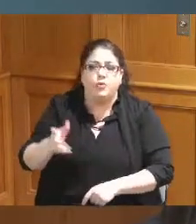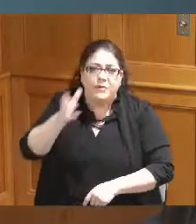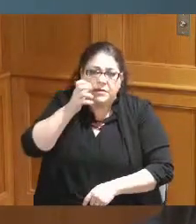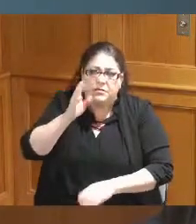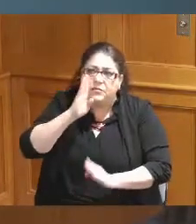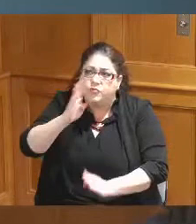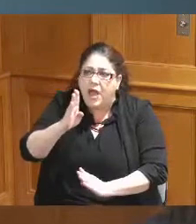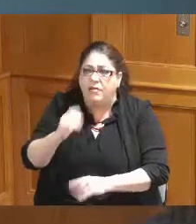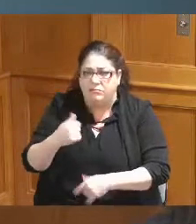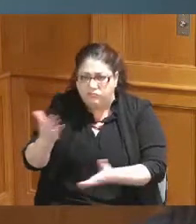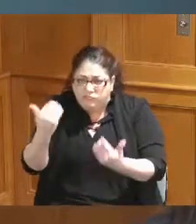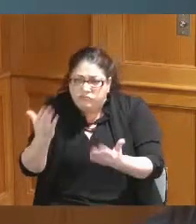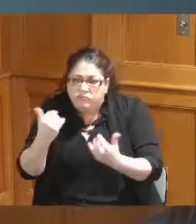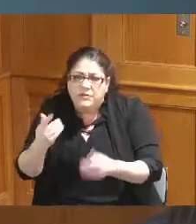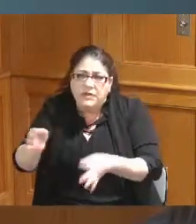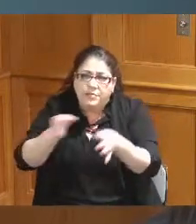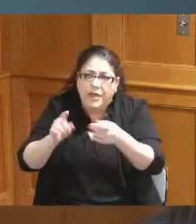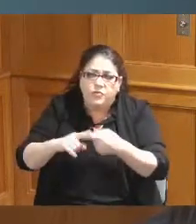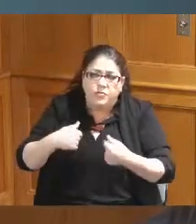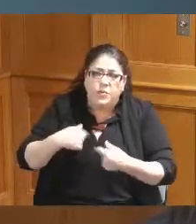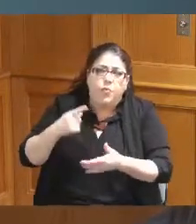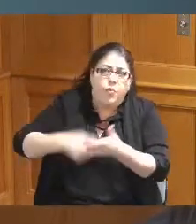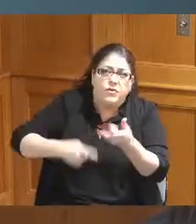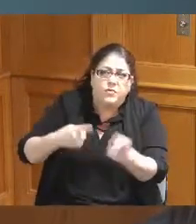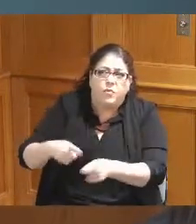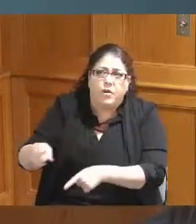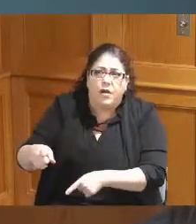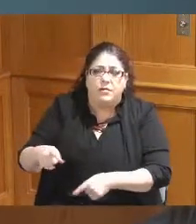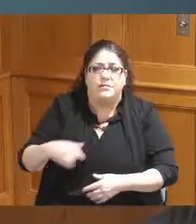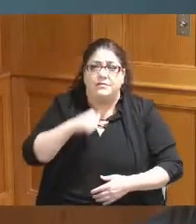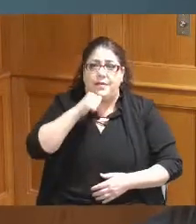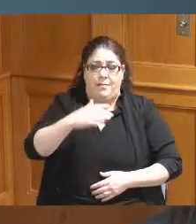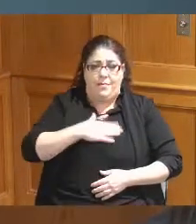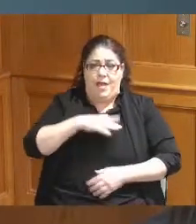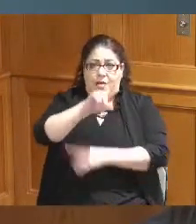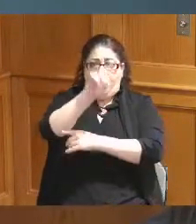show us what we're doing but I do have a question it's not my question this is Avondale a lot of